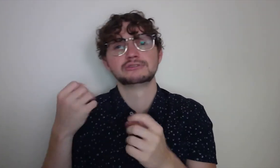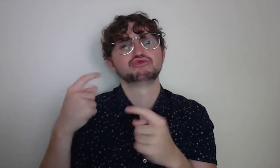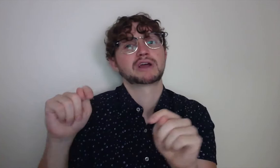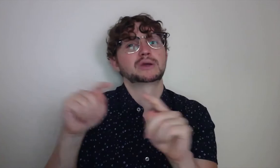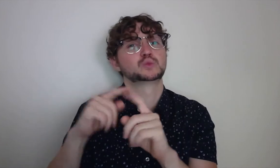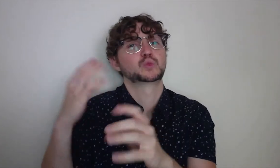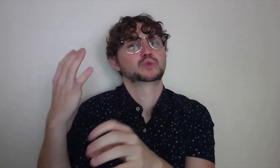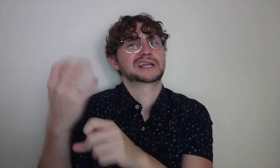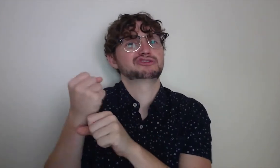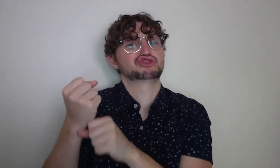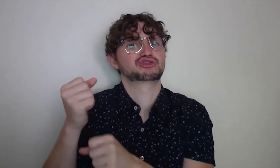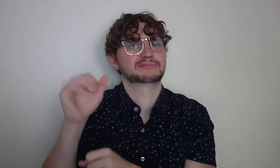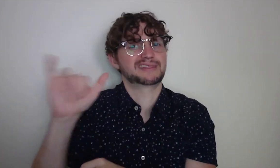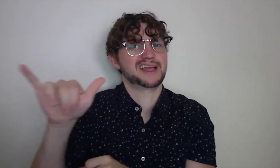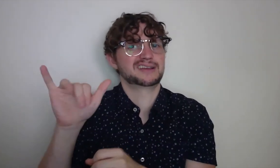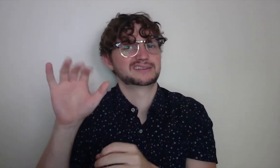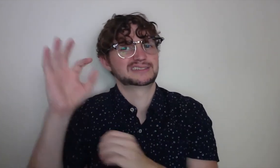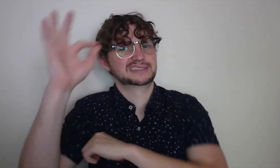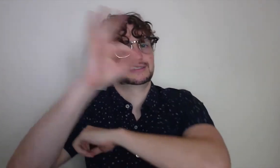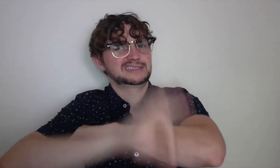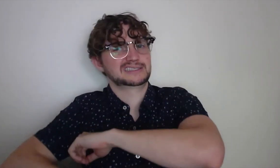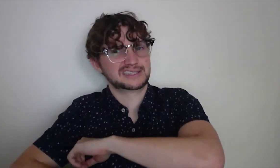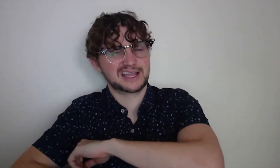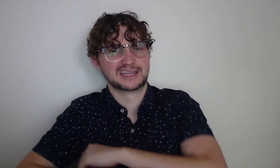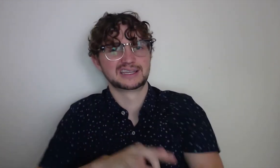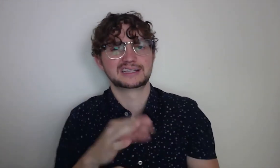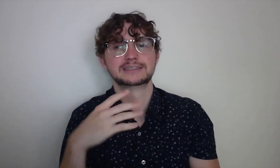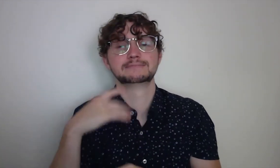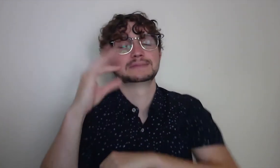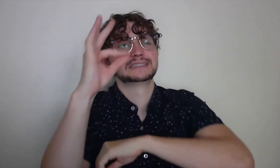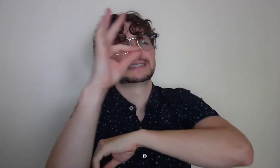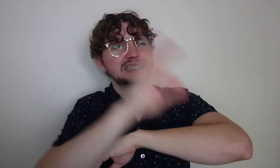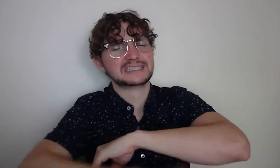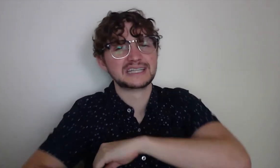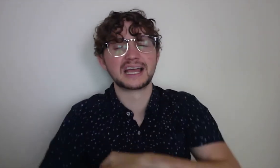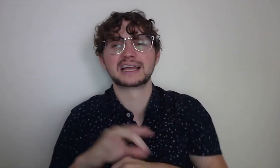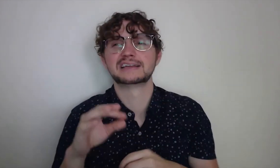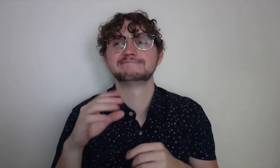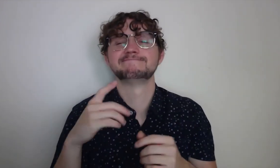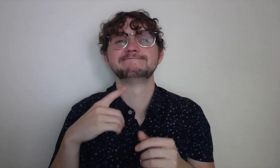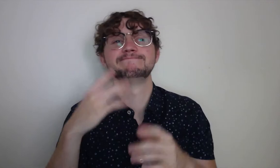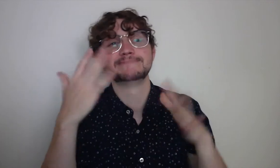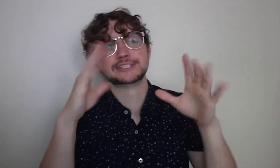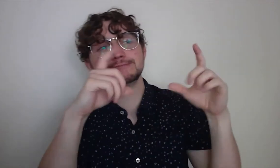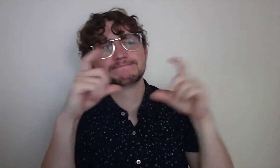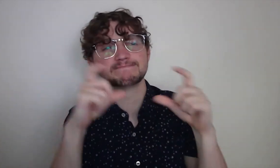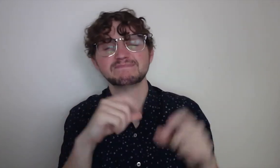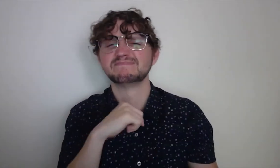I remember arriving early one evening to capture a sunset photo.